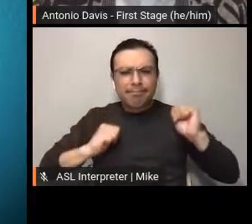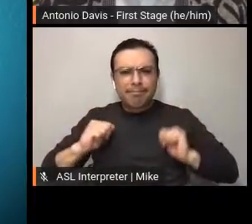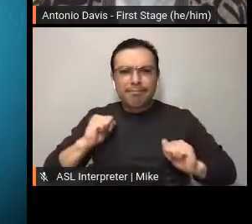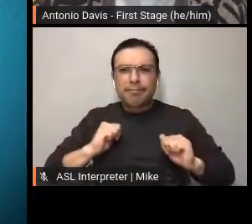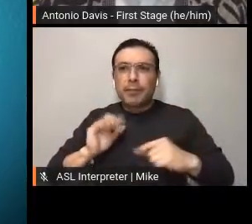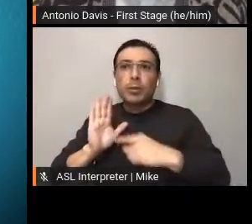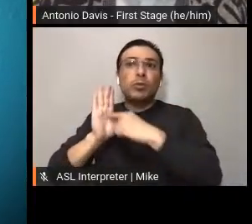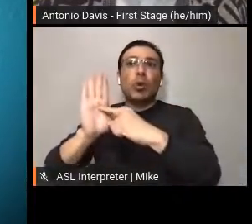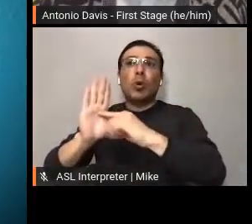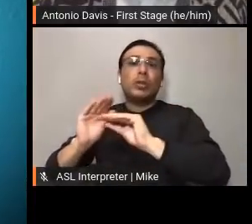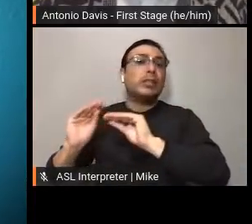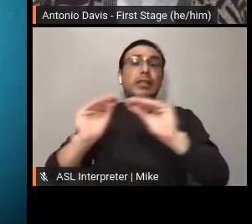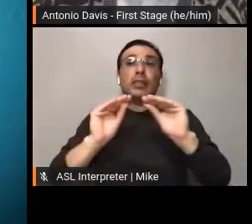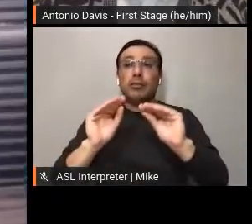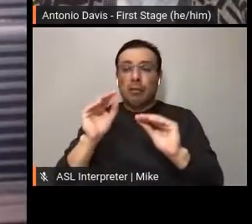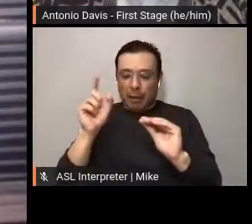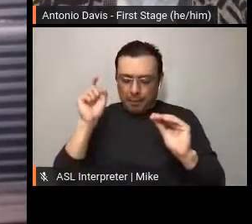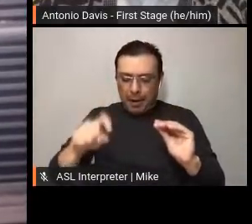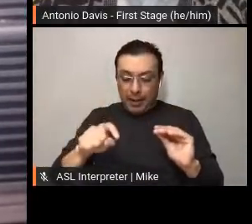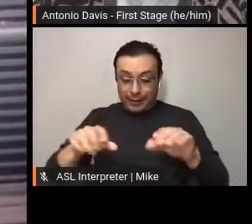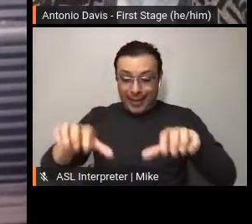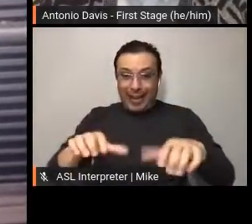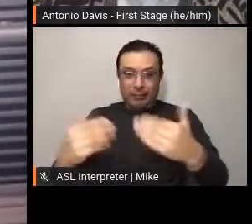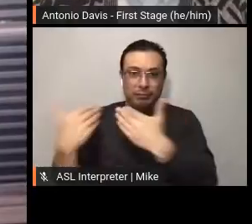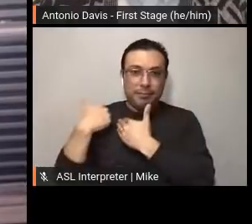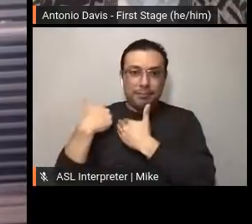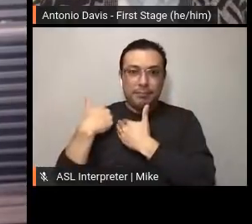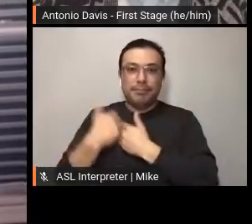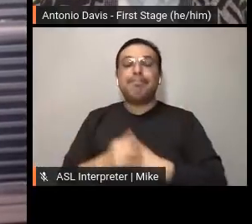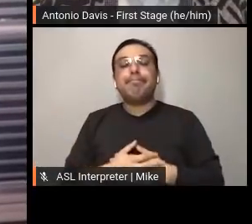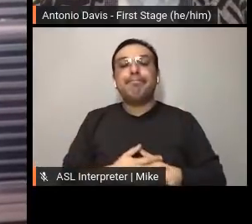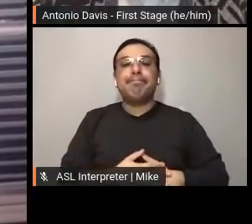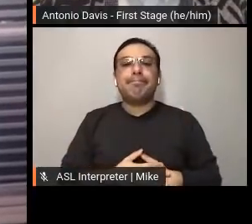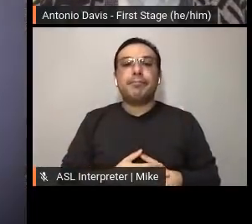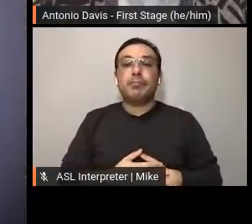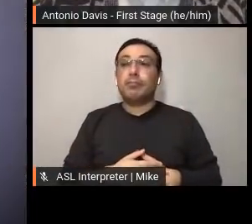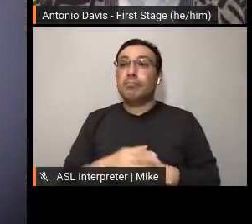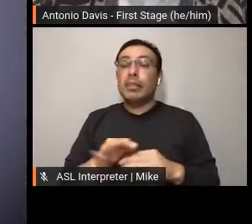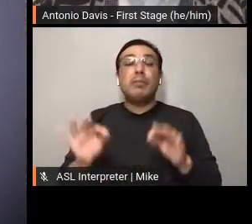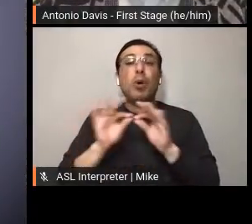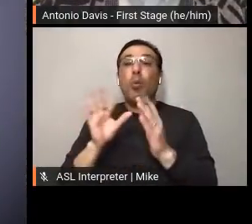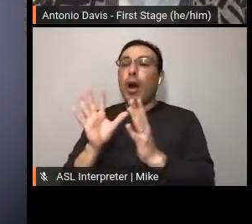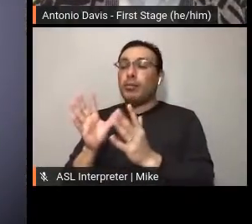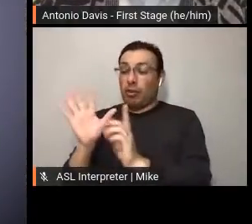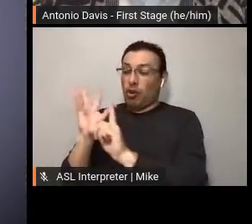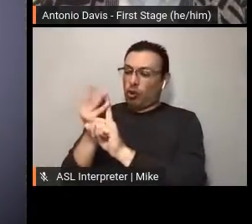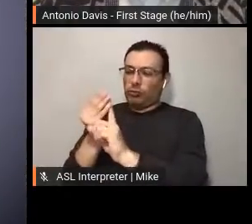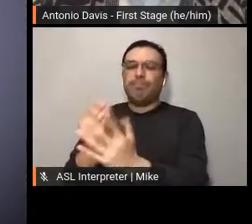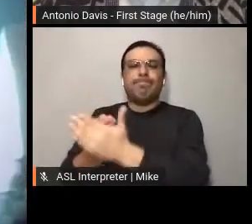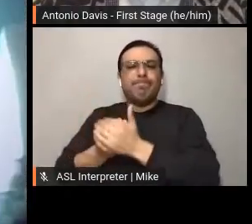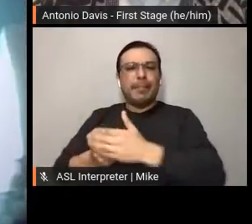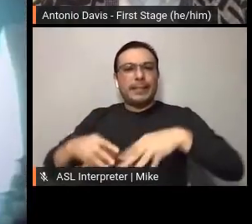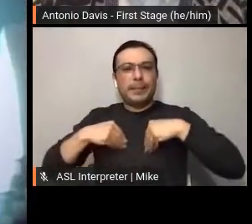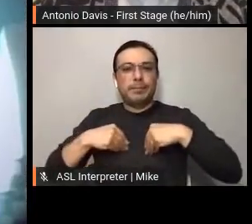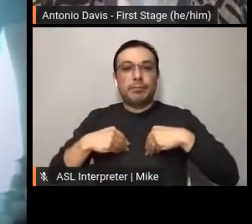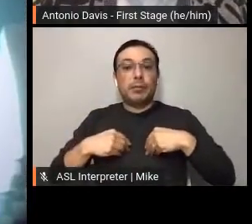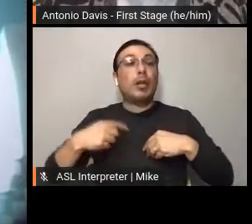accountability of your actions, and I think in particular, it embraces the culture, because we will not sit idly by.... It gives a great example of